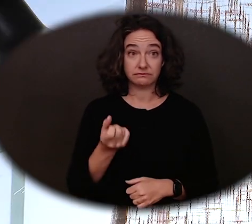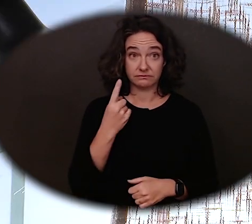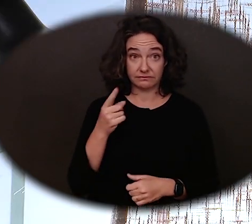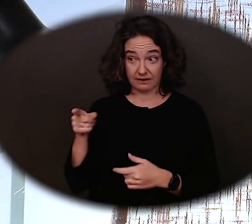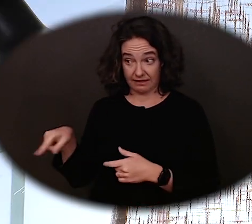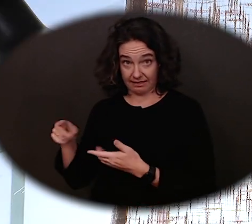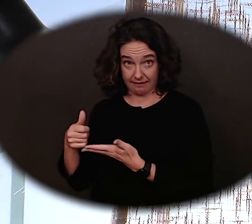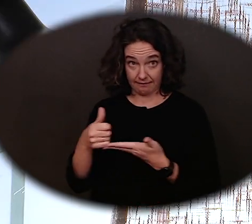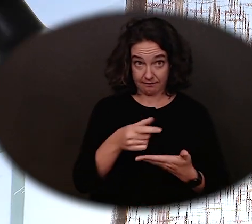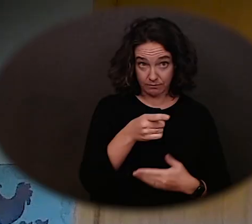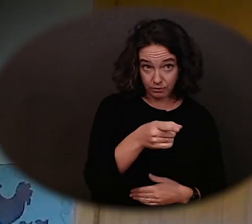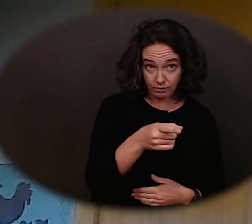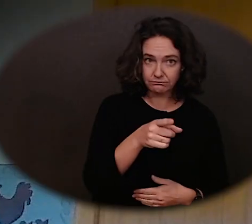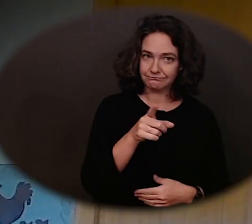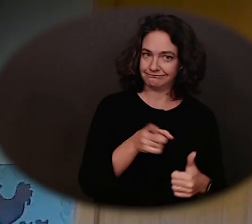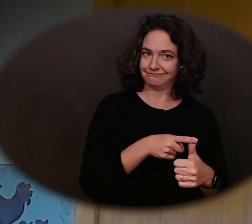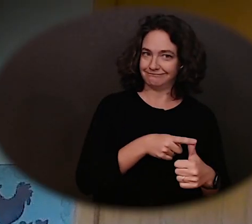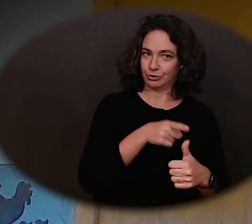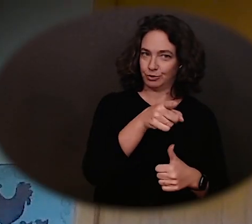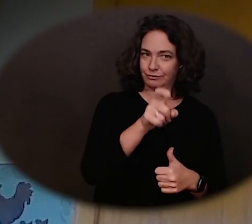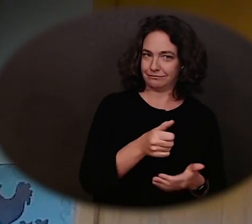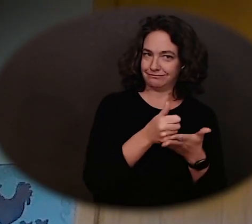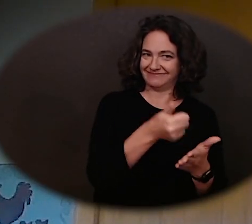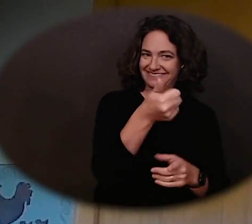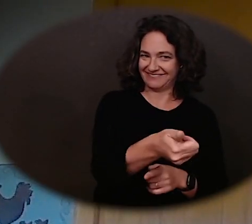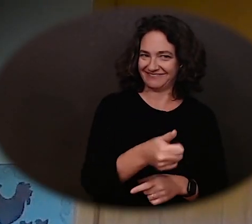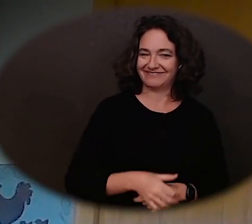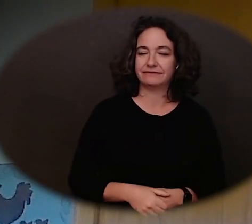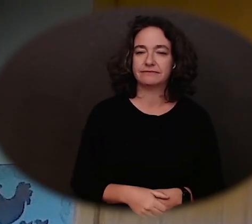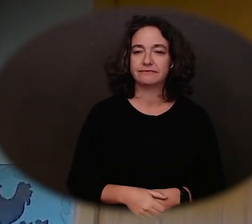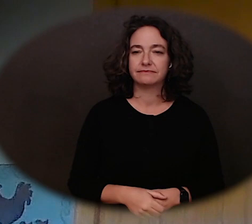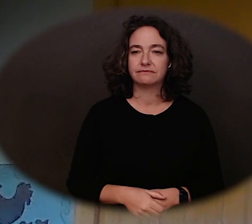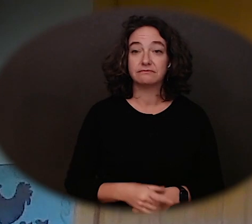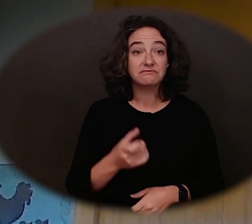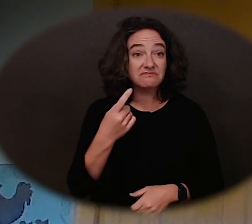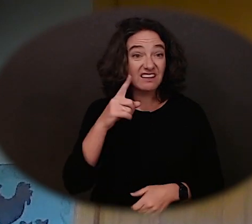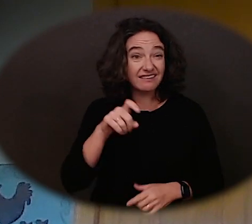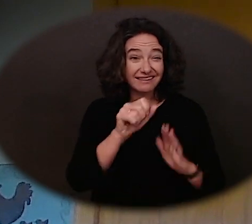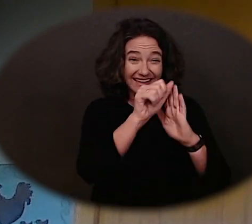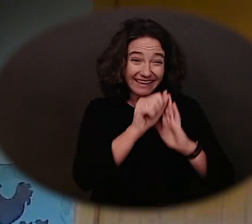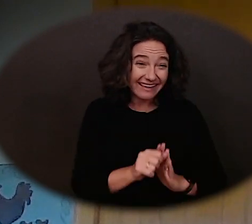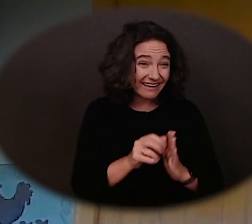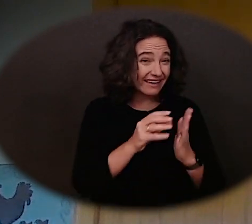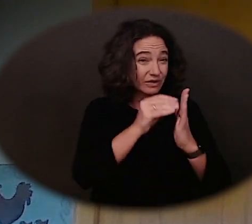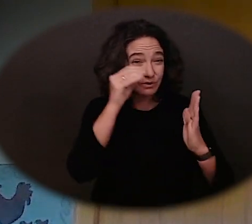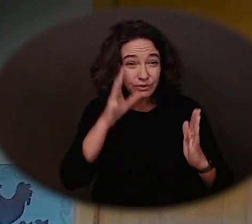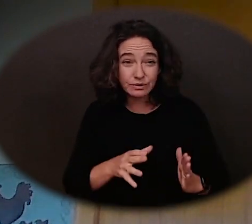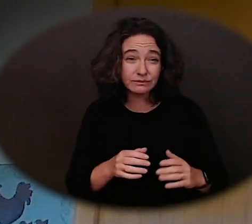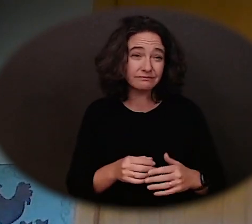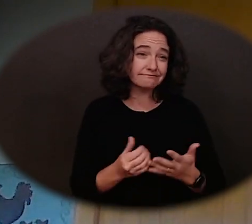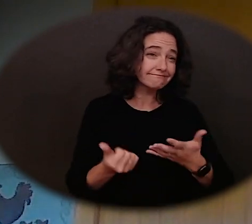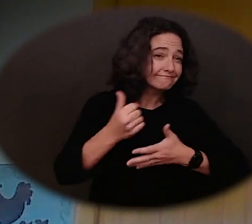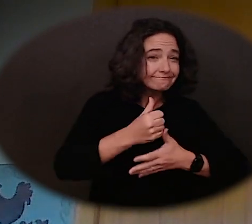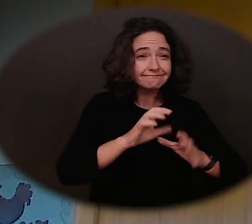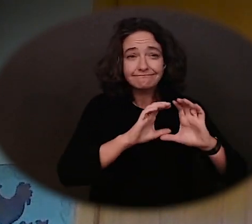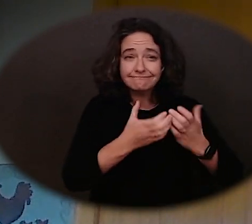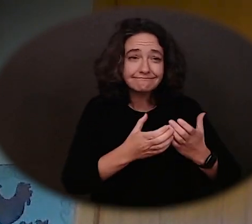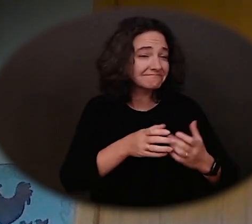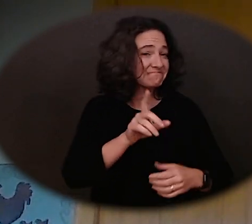You have to help yourself. You don't have to be a straight-A student at the top of their class. You don't have to be